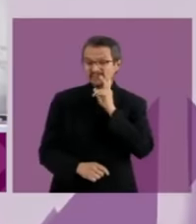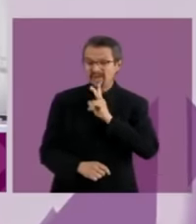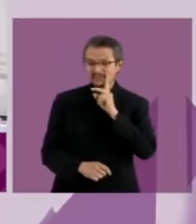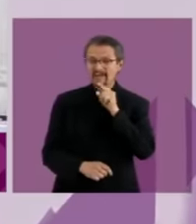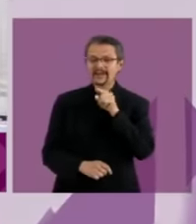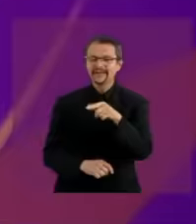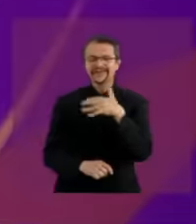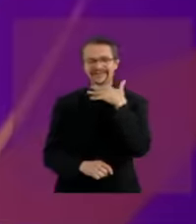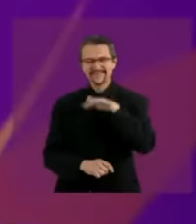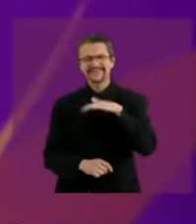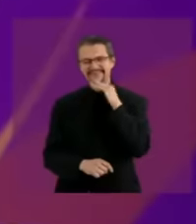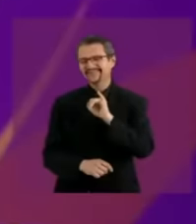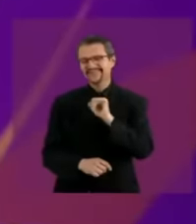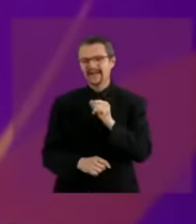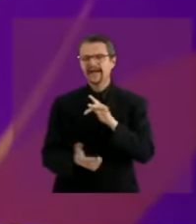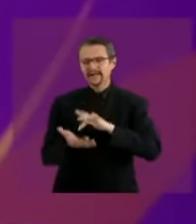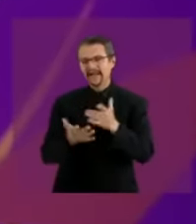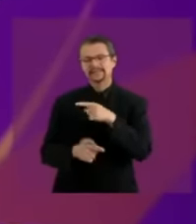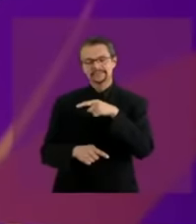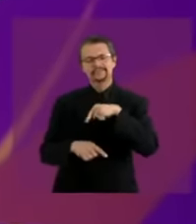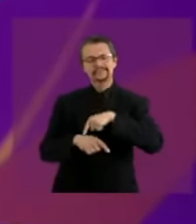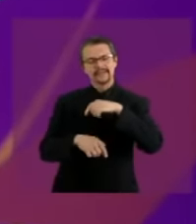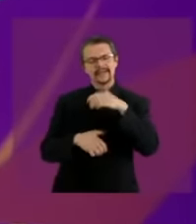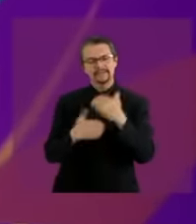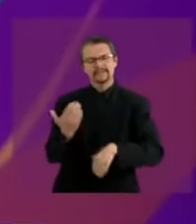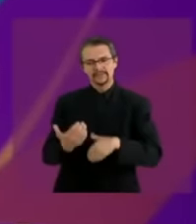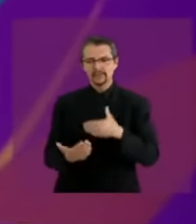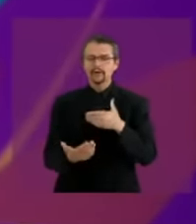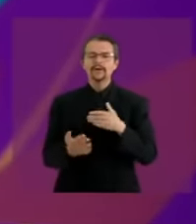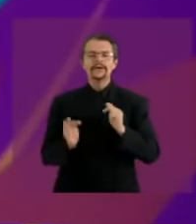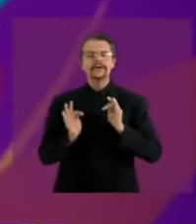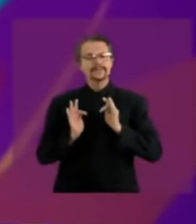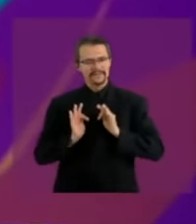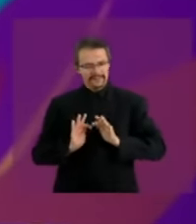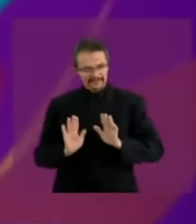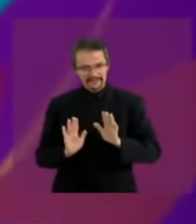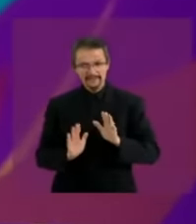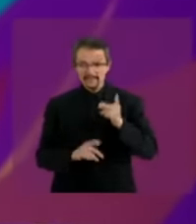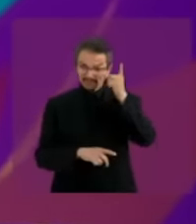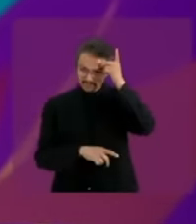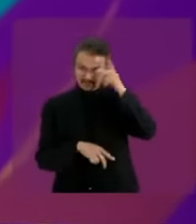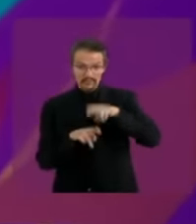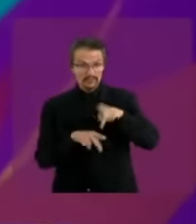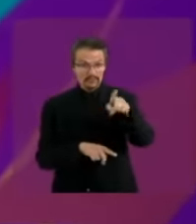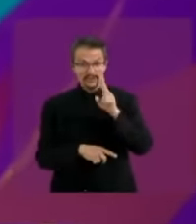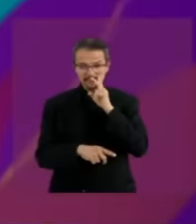time is up and for peace of mind anyway production is going to make an evaluation if there is anything